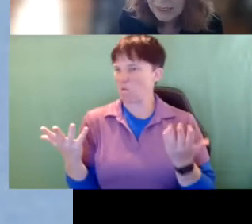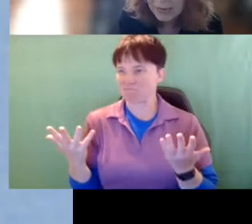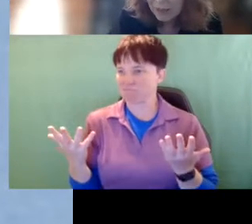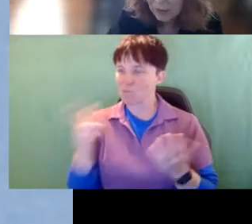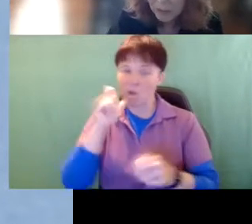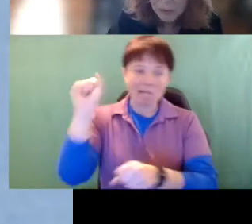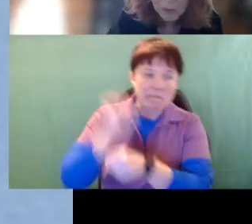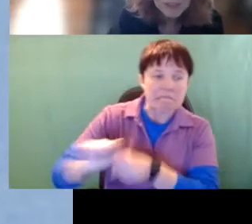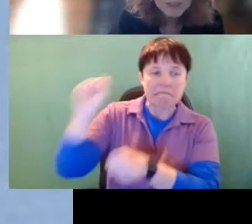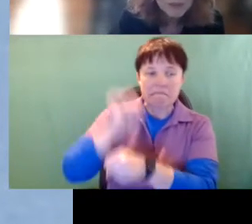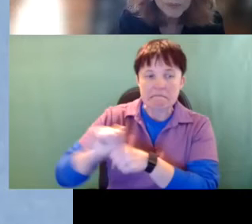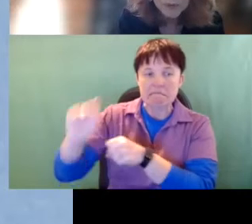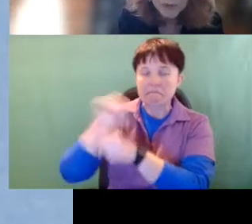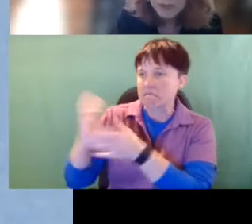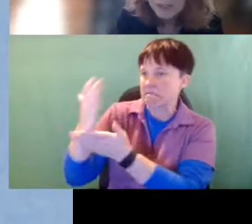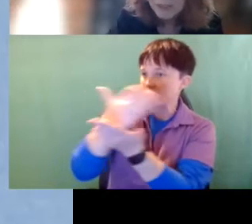hard to gather. When we walk into a room, we see who's there.